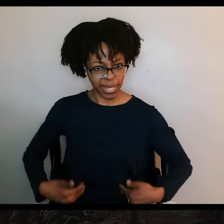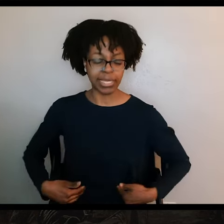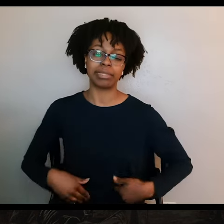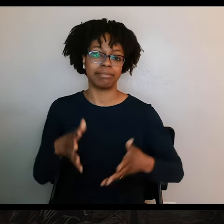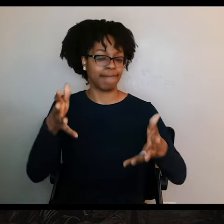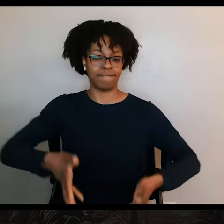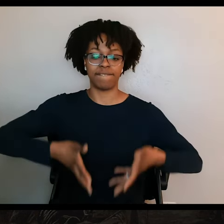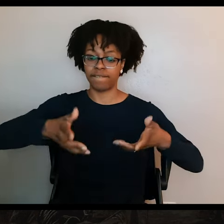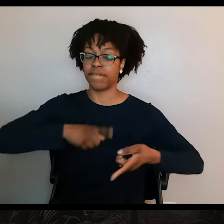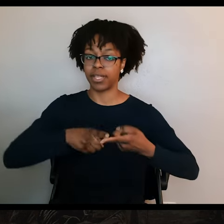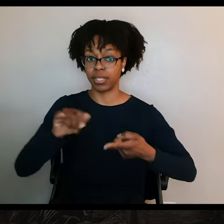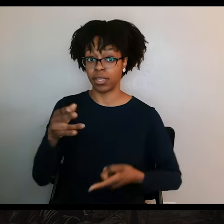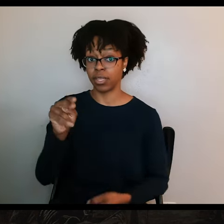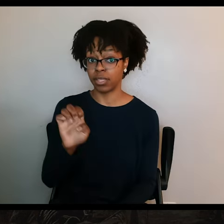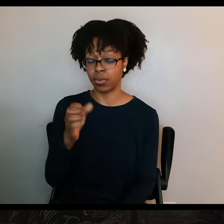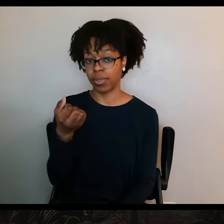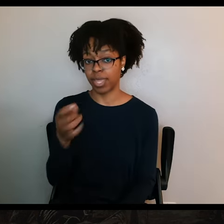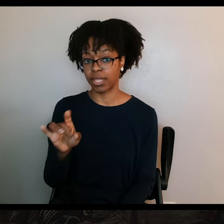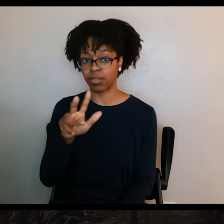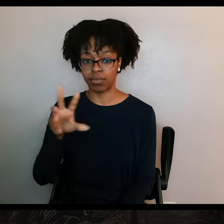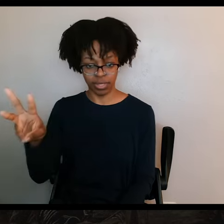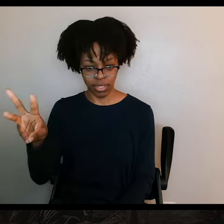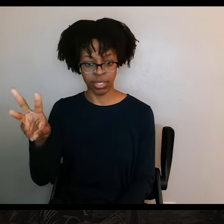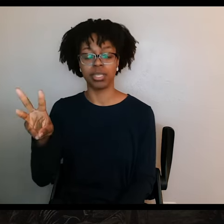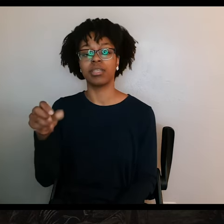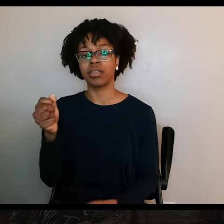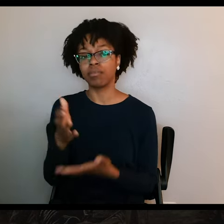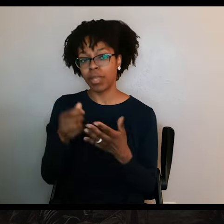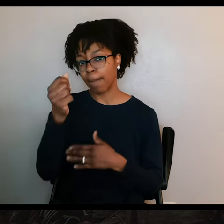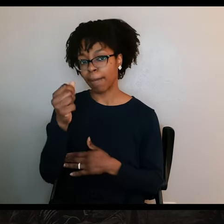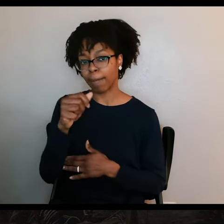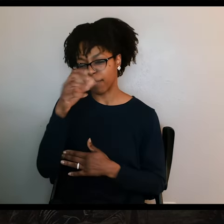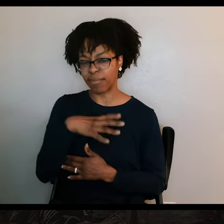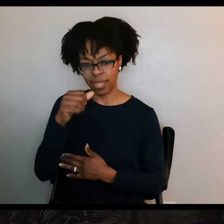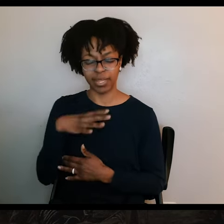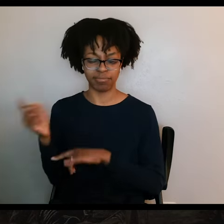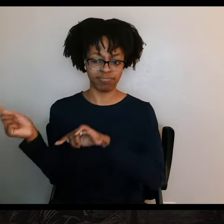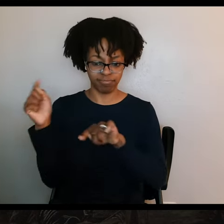when a man named Thomas J. Rusk and a group of Texas soldiers came running through Goliad. And they gathered up all the remains